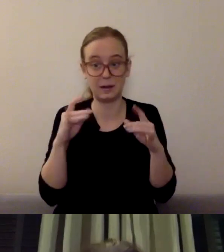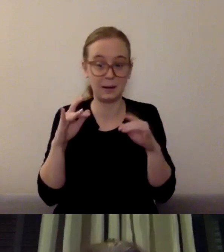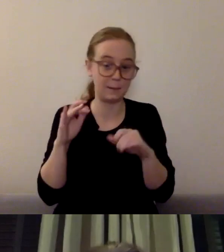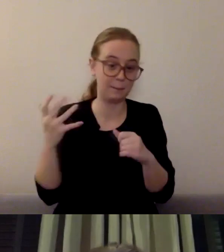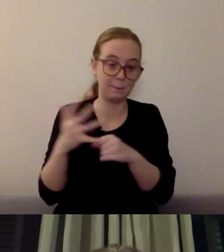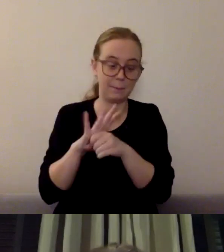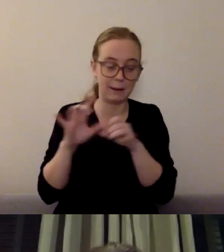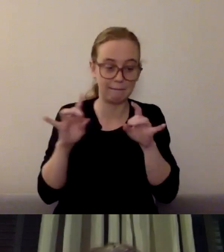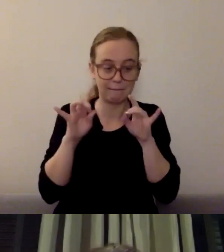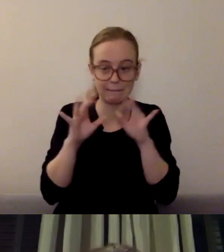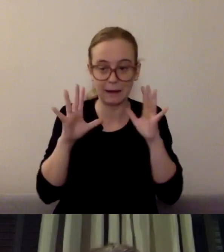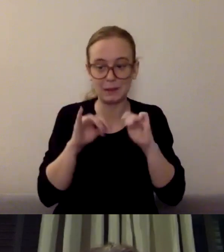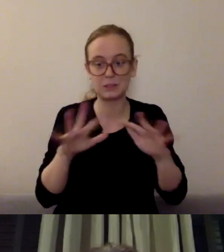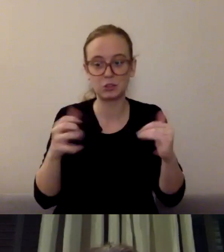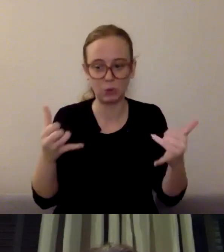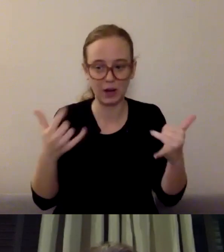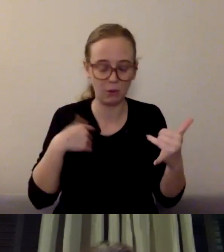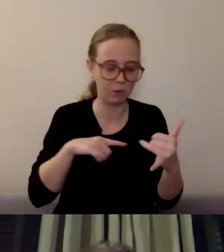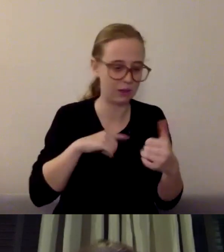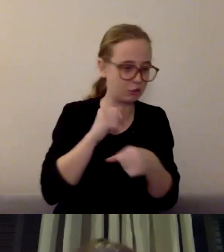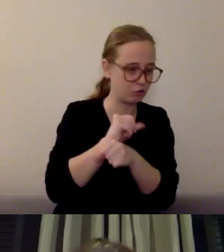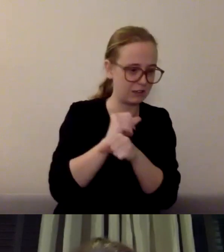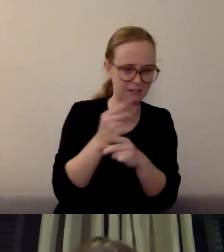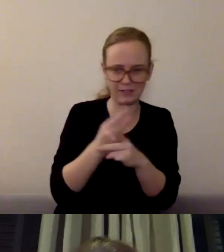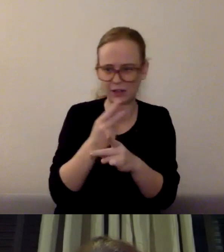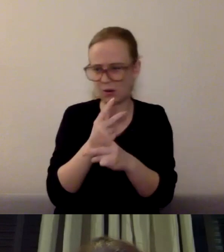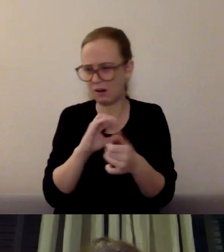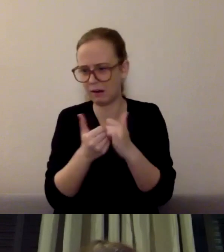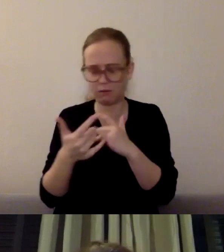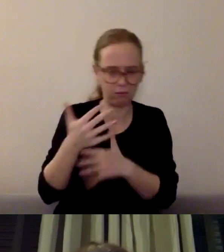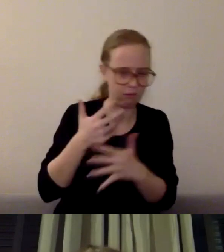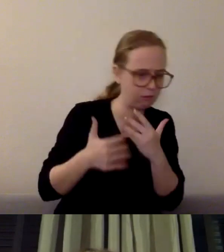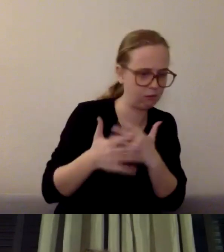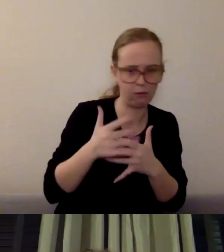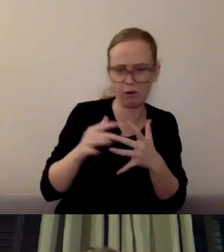I share this because we have, I think, 62 participants tonight